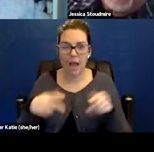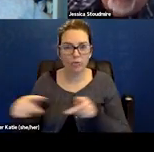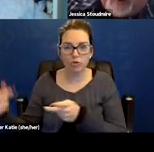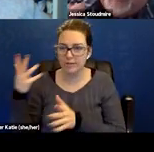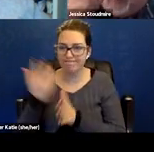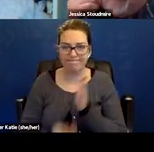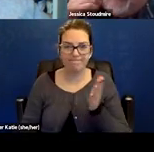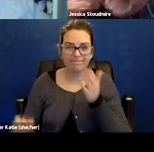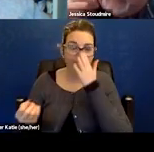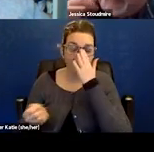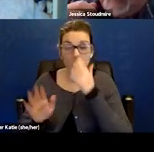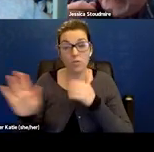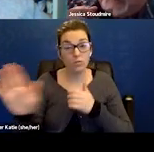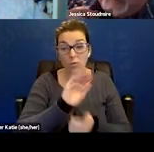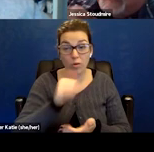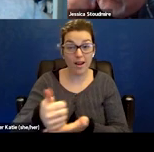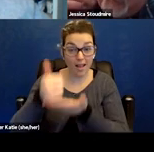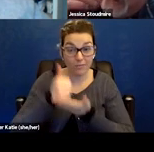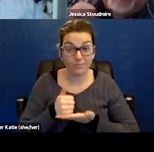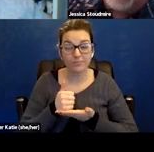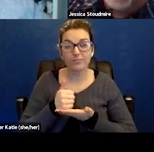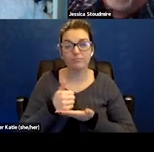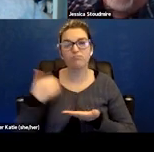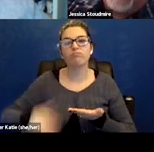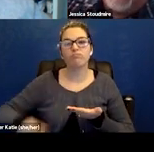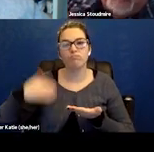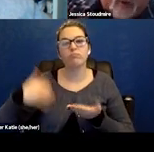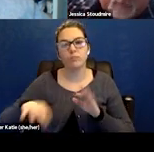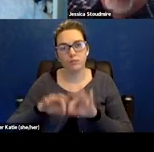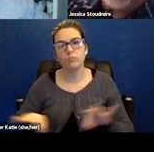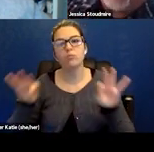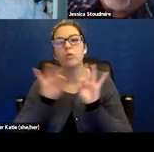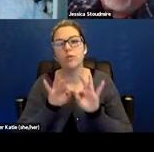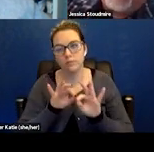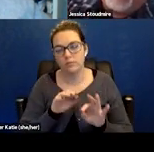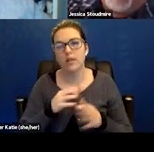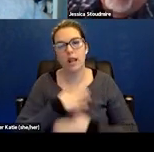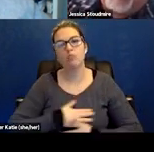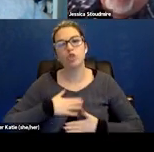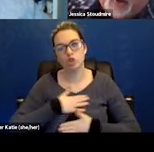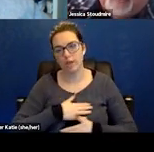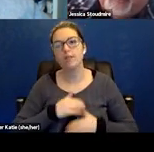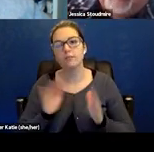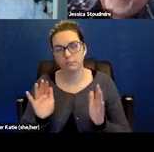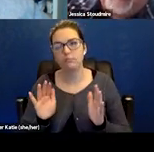So your help is very important. Very appreciated and on our end,